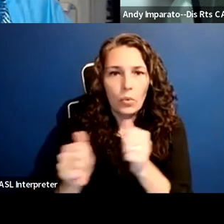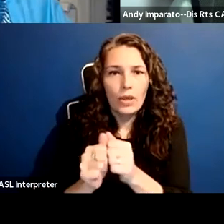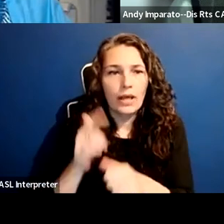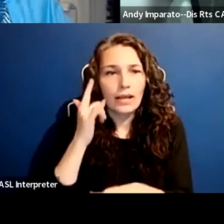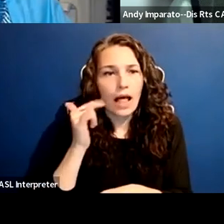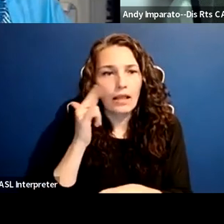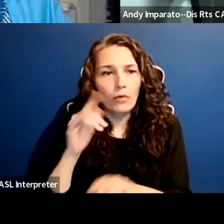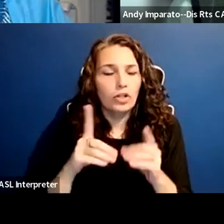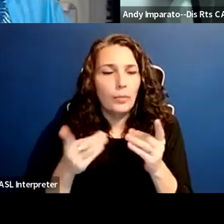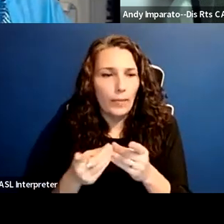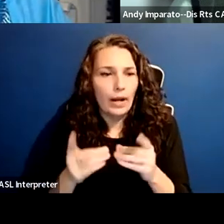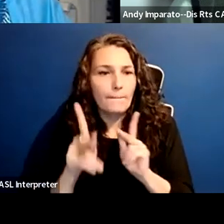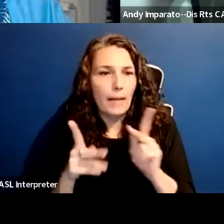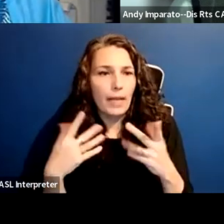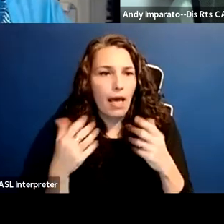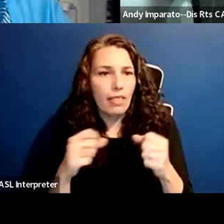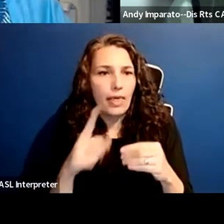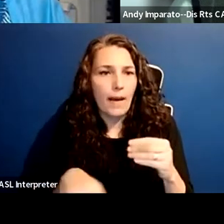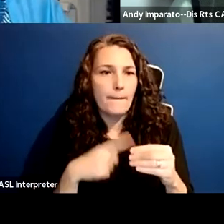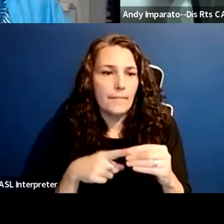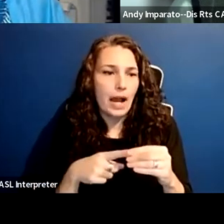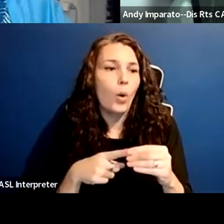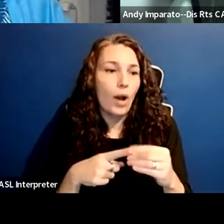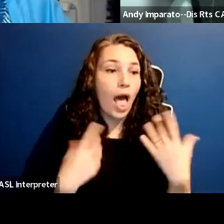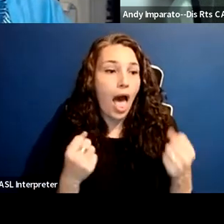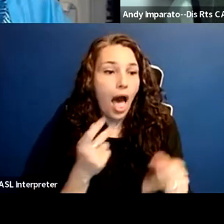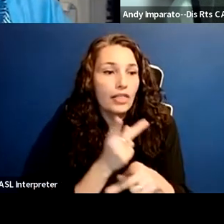around health care rationing where they came out with guidelines